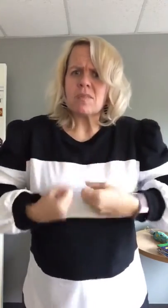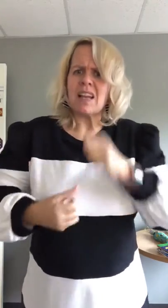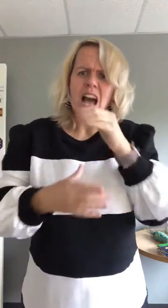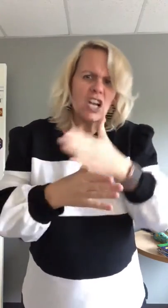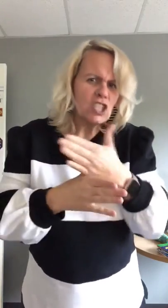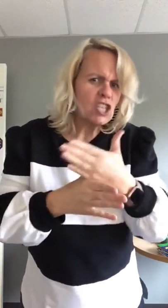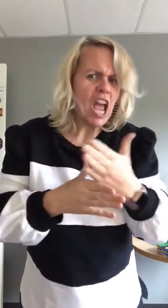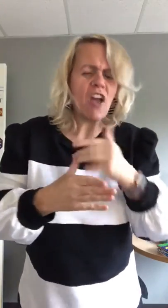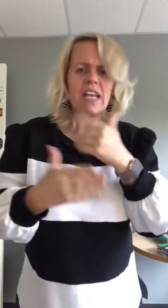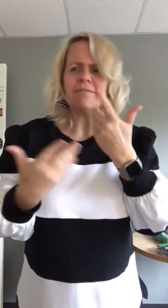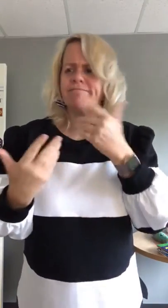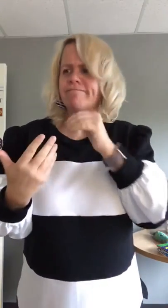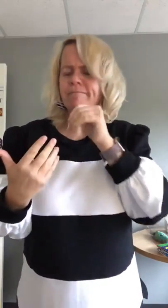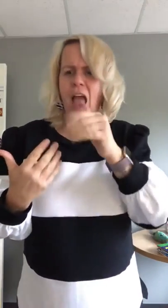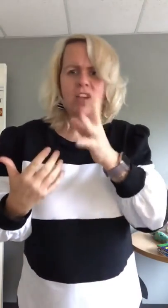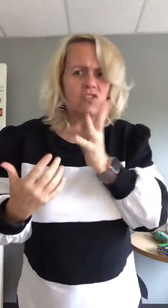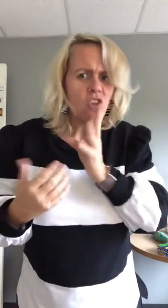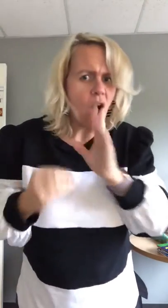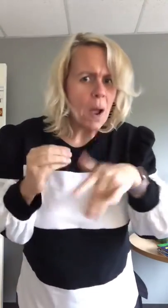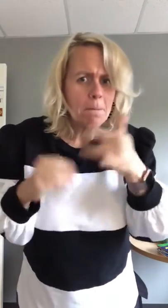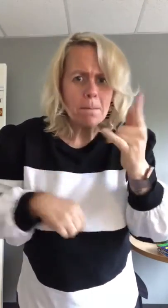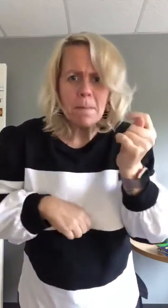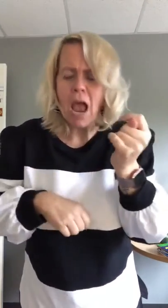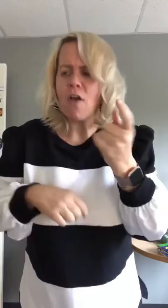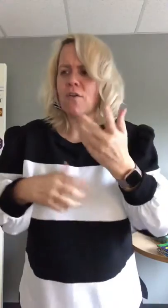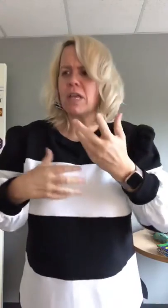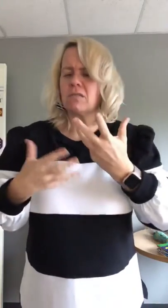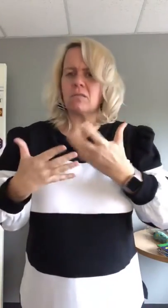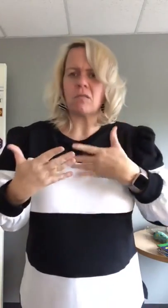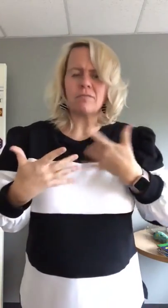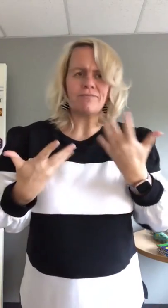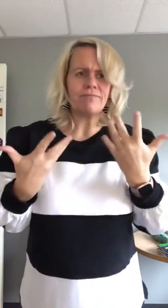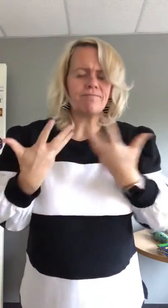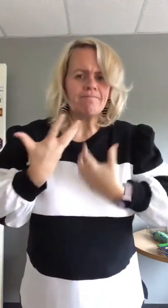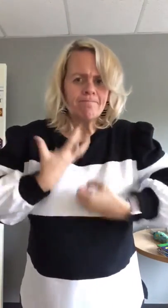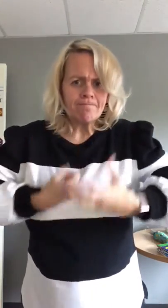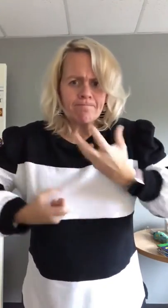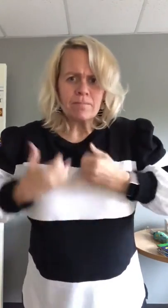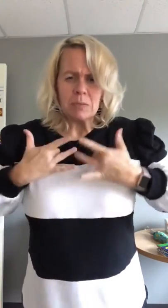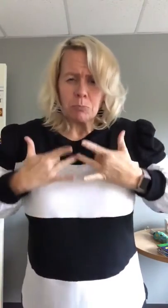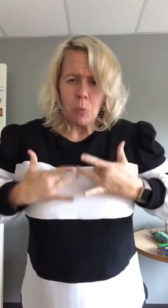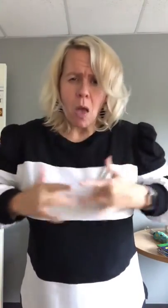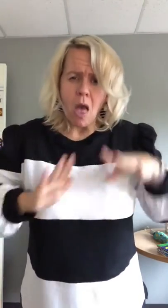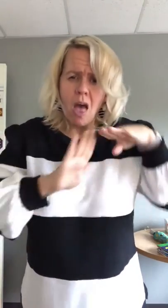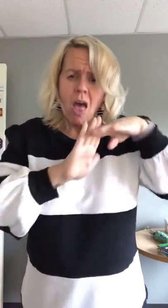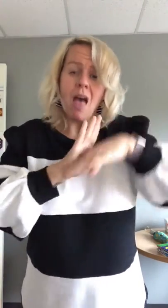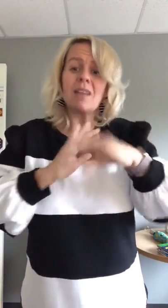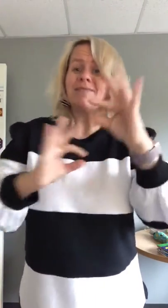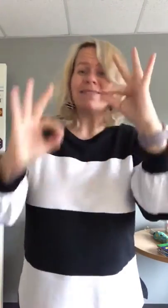One did not share and talk about it. One is holding their feelings as their depression worsens.